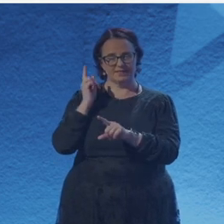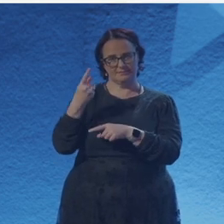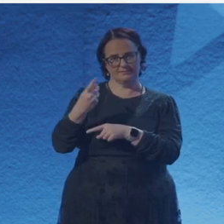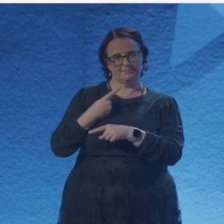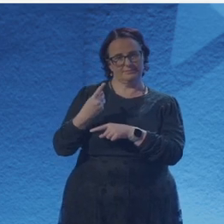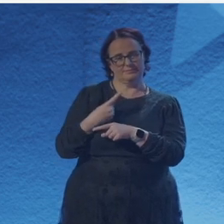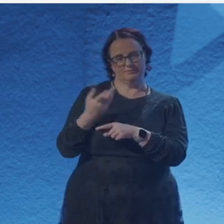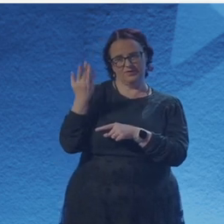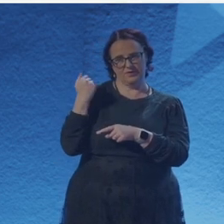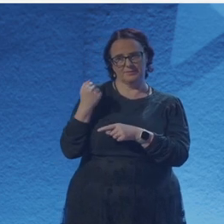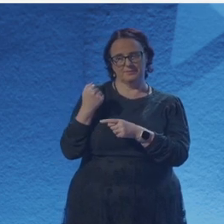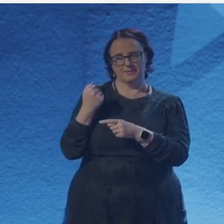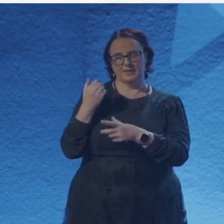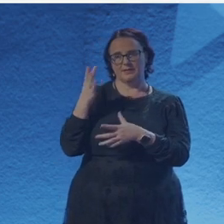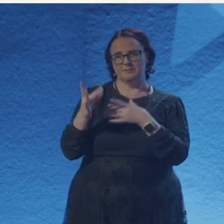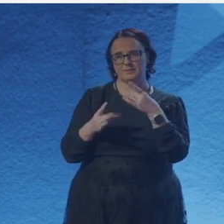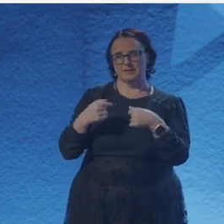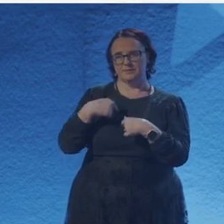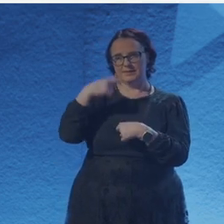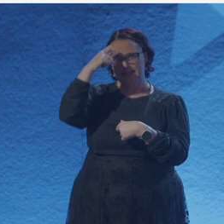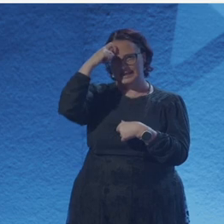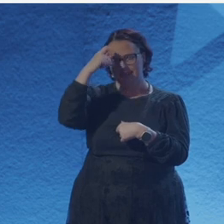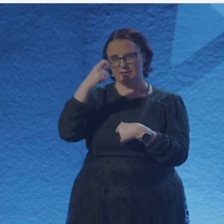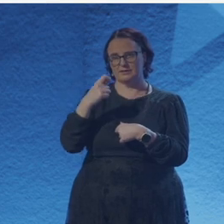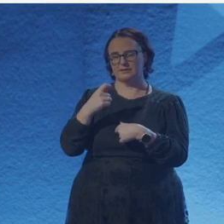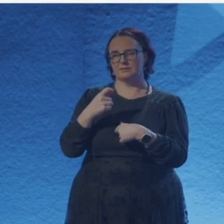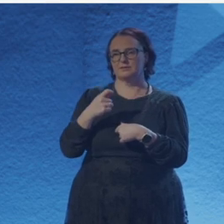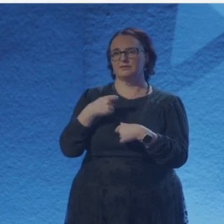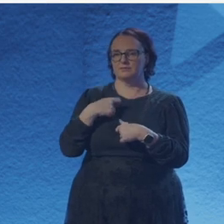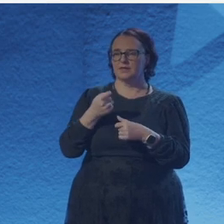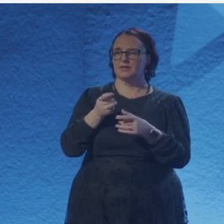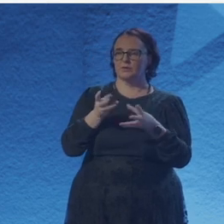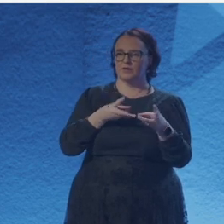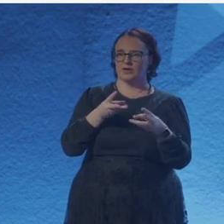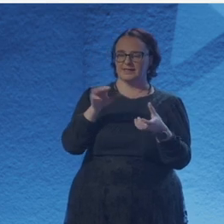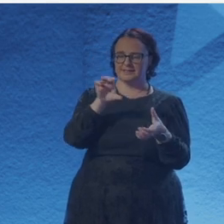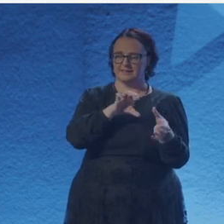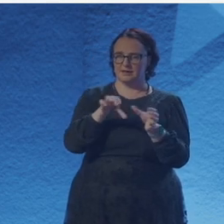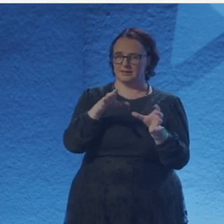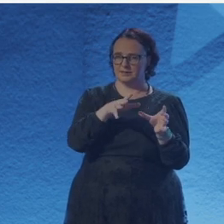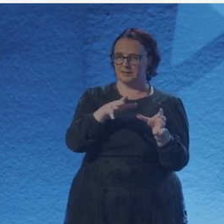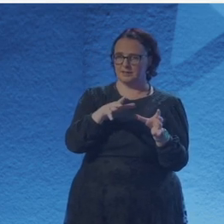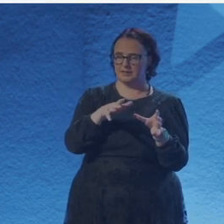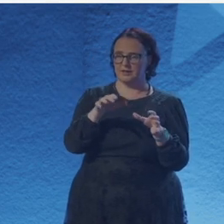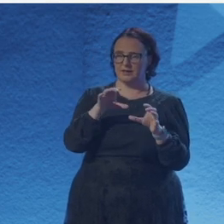who has- she's a novelist, but also works for the Institute of Physics. And and so it was her that brought that to my attention.